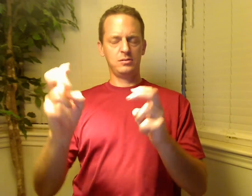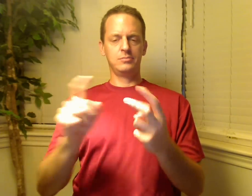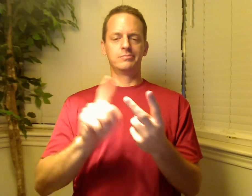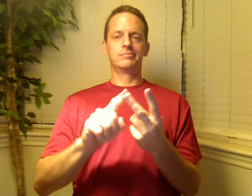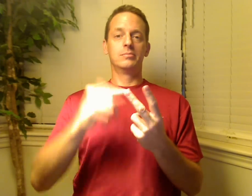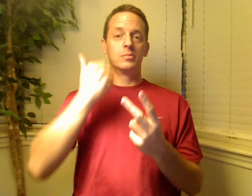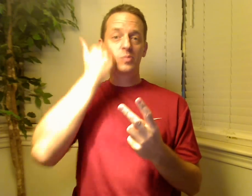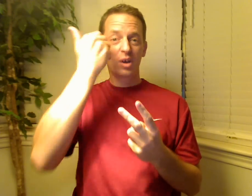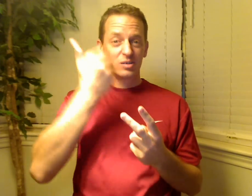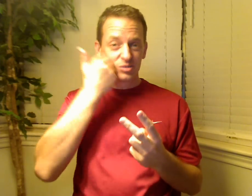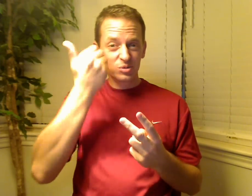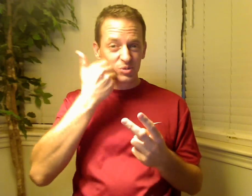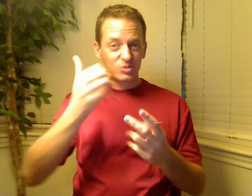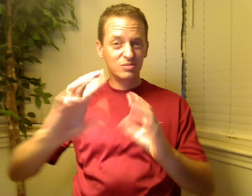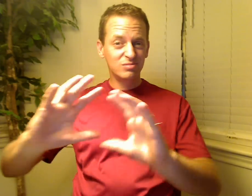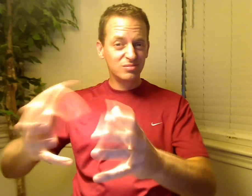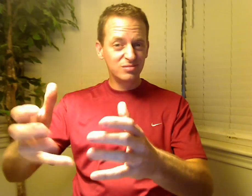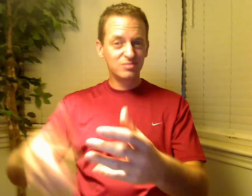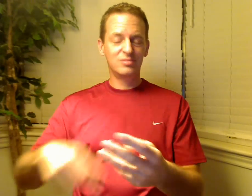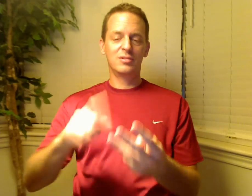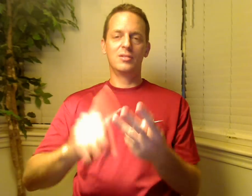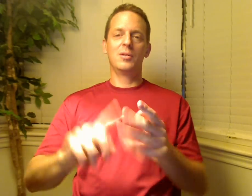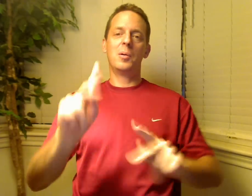prostitutes,